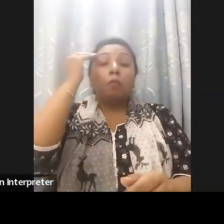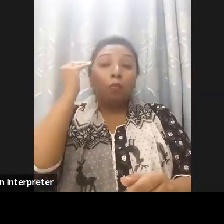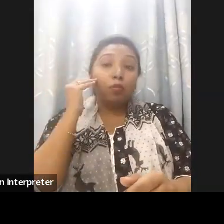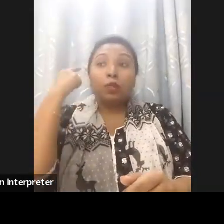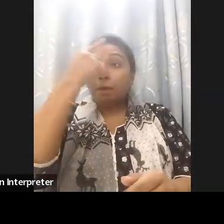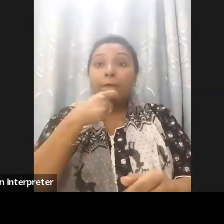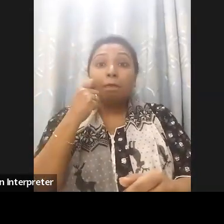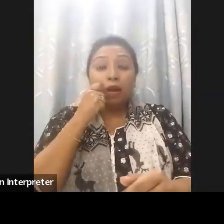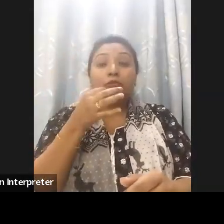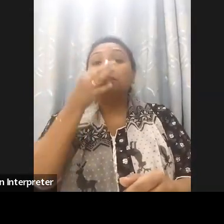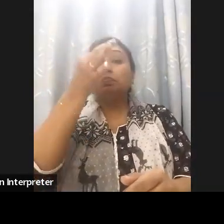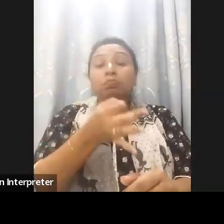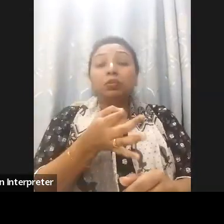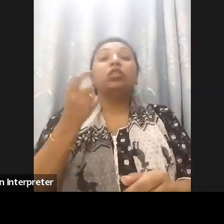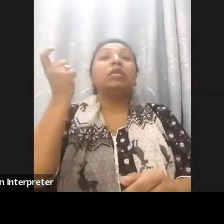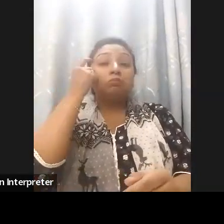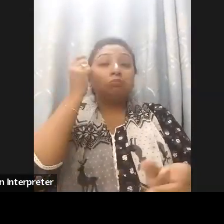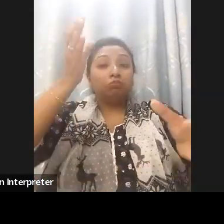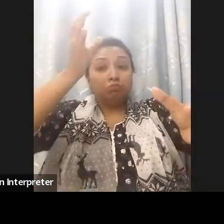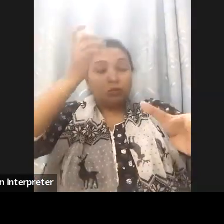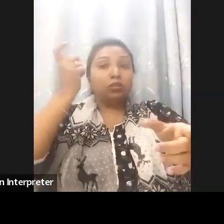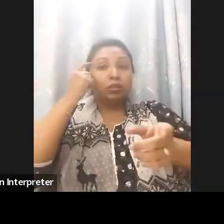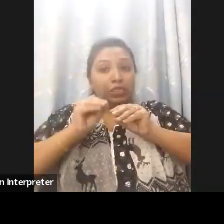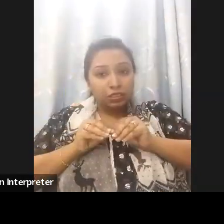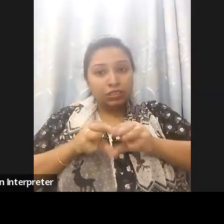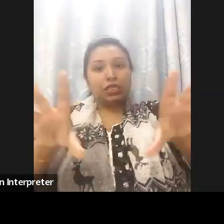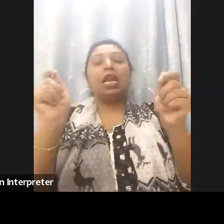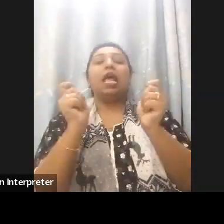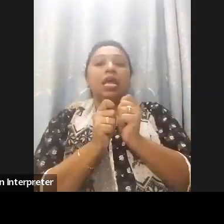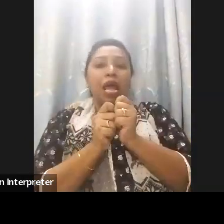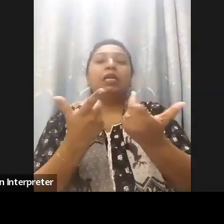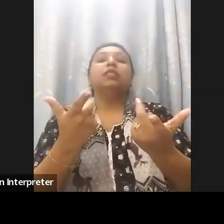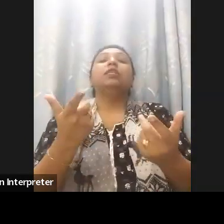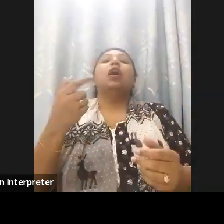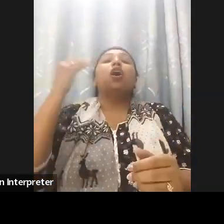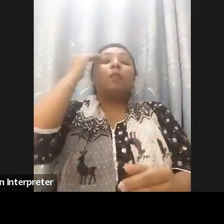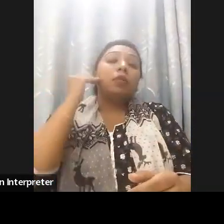on this digital accessibility advocacy for persons with disabilities through this department.